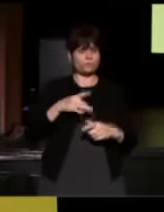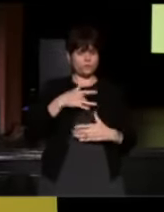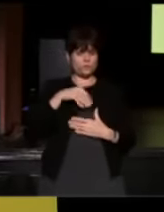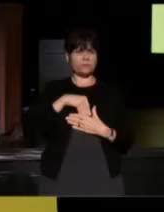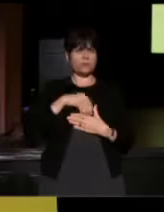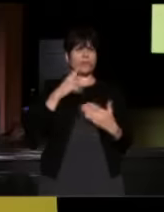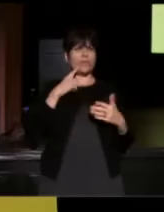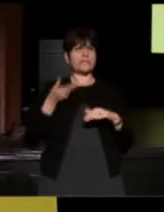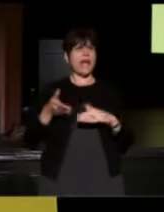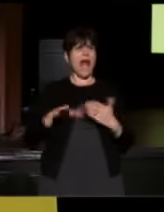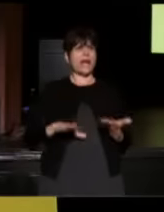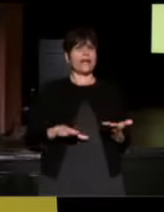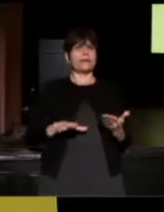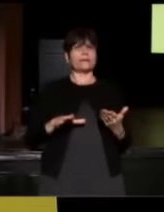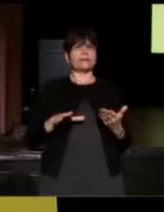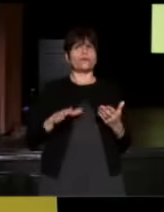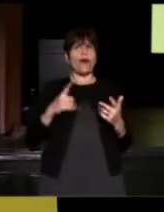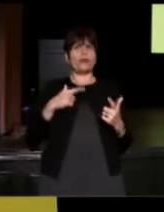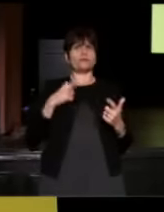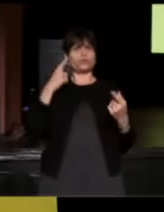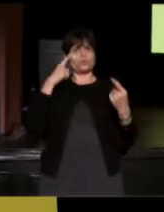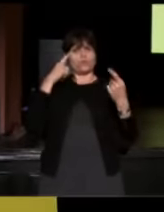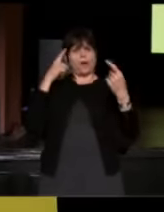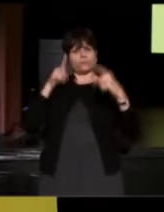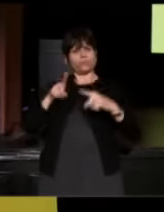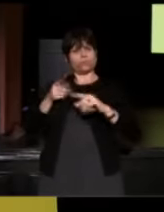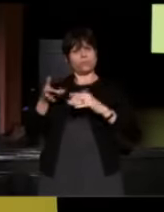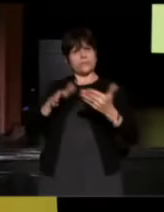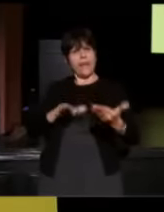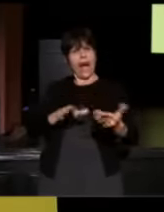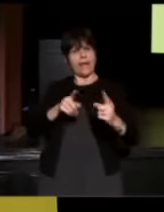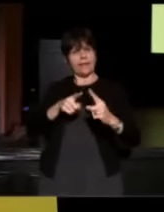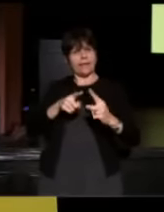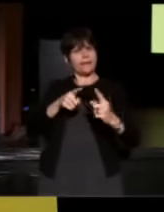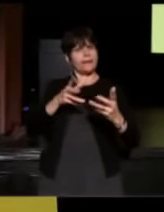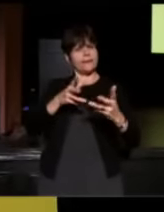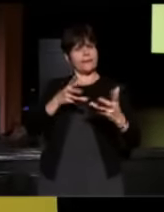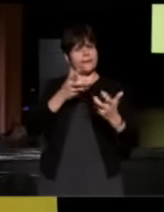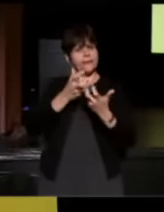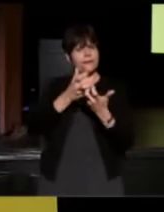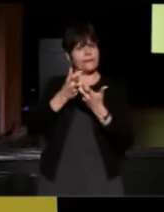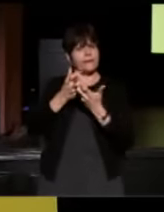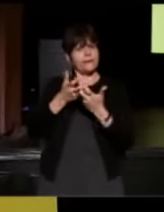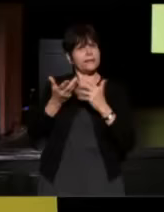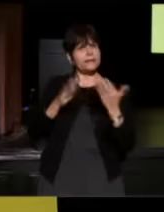with dying yet. I want to come to terms with being sure that you understand